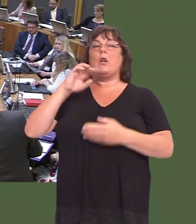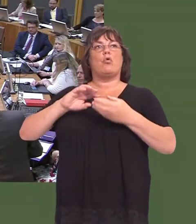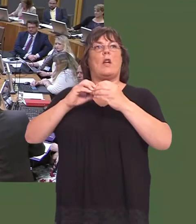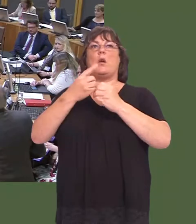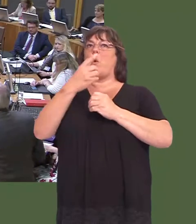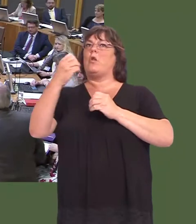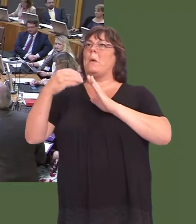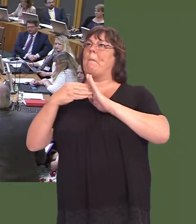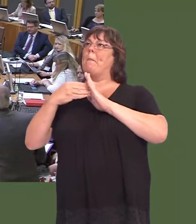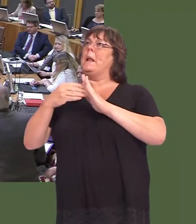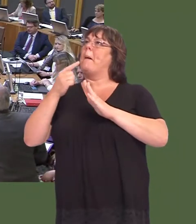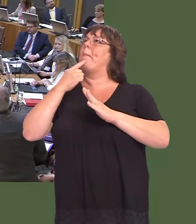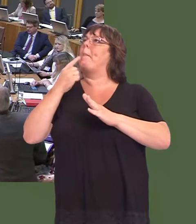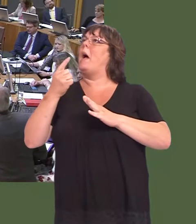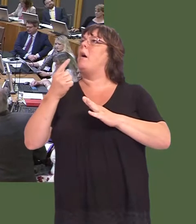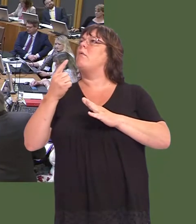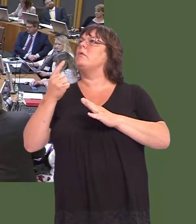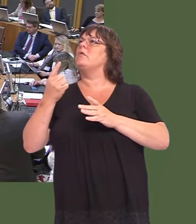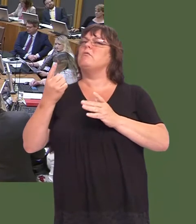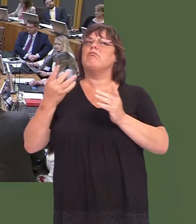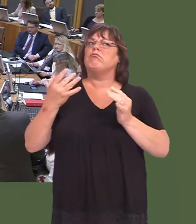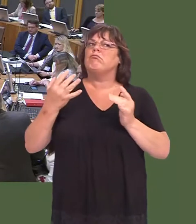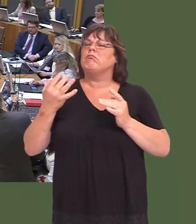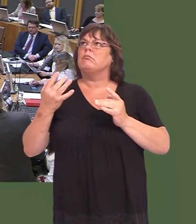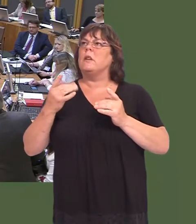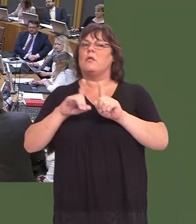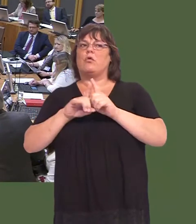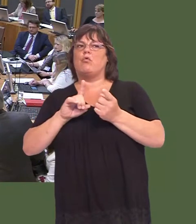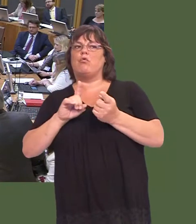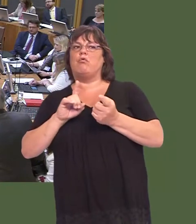pocket as a reaction to this failure.